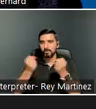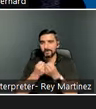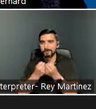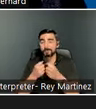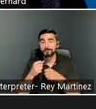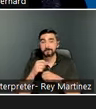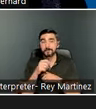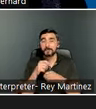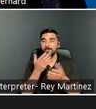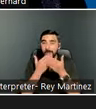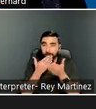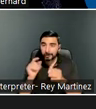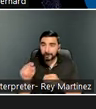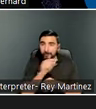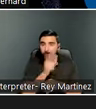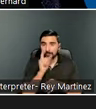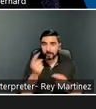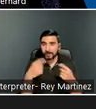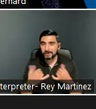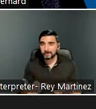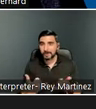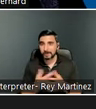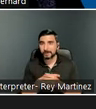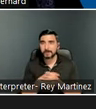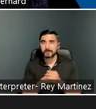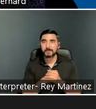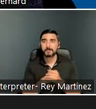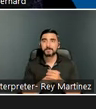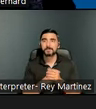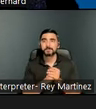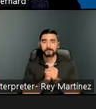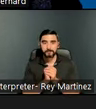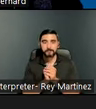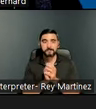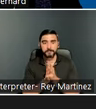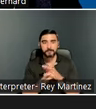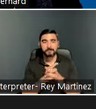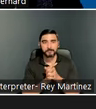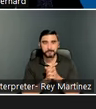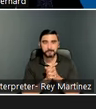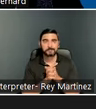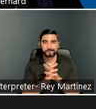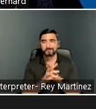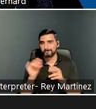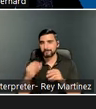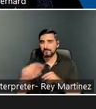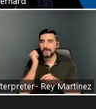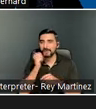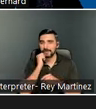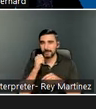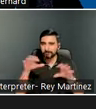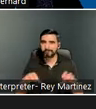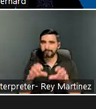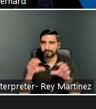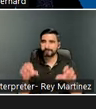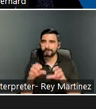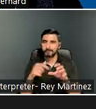today and for the work you do each day to help people at risk of or experiencing homelessness